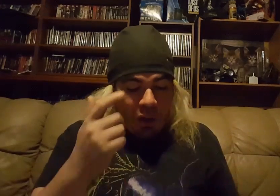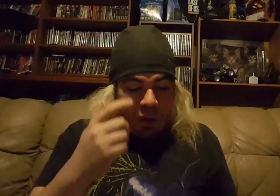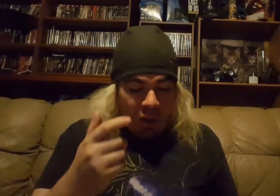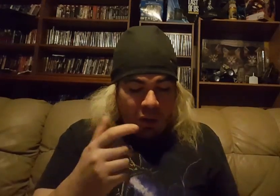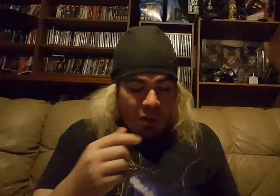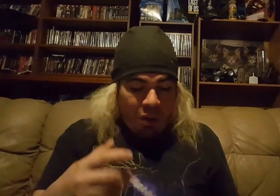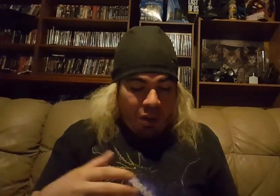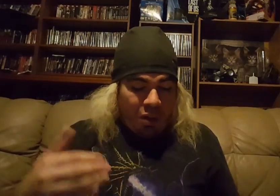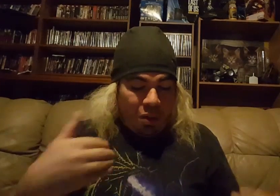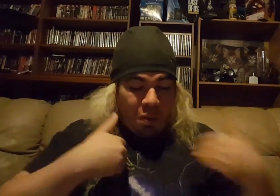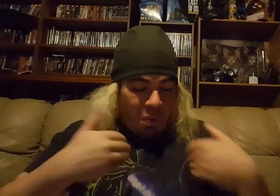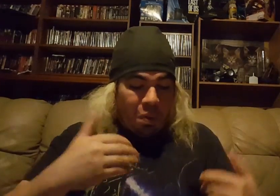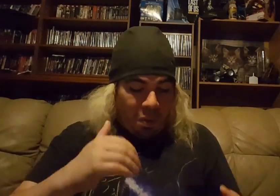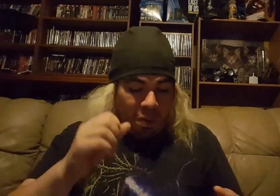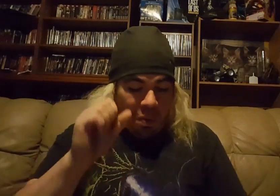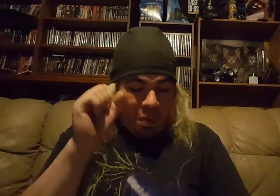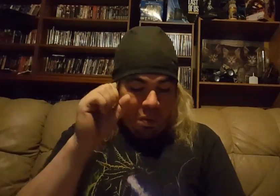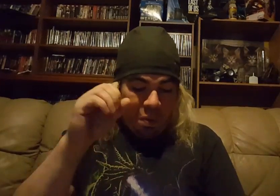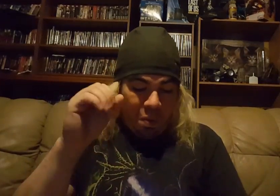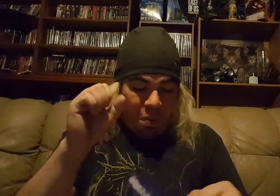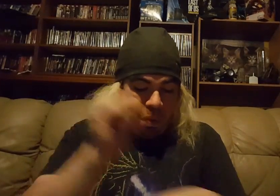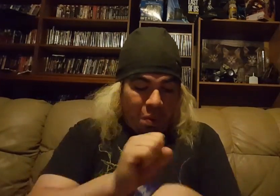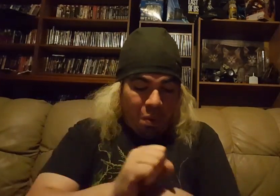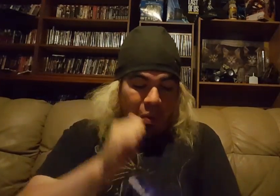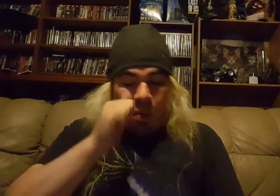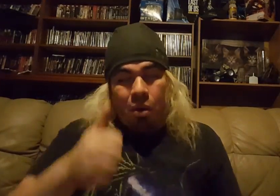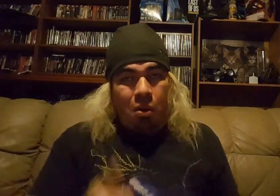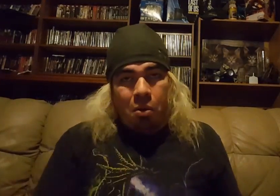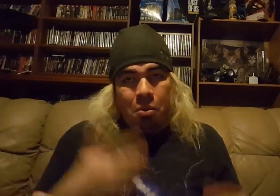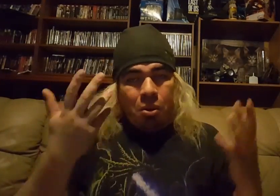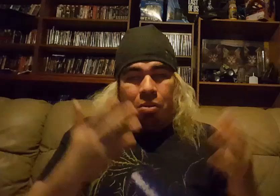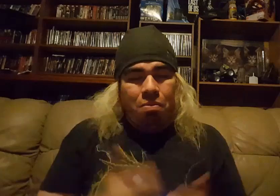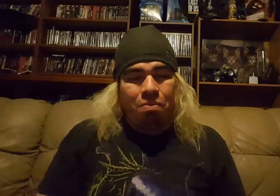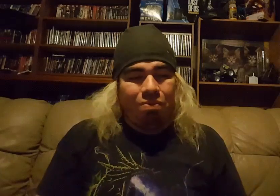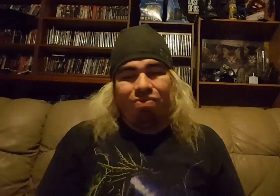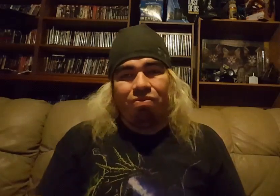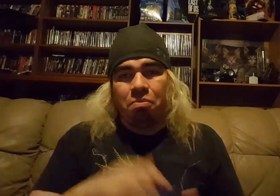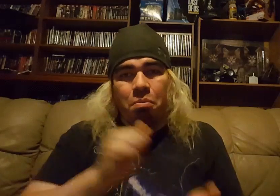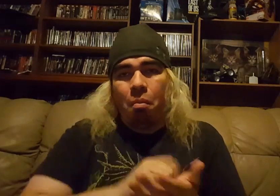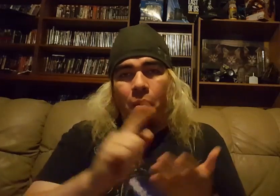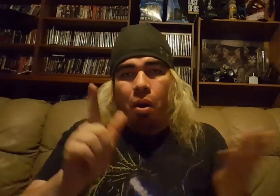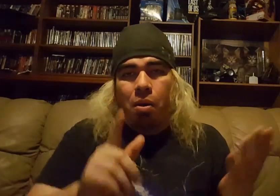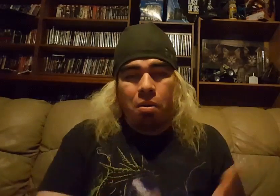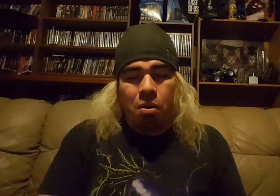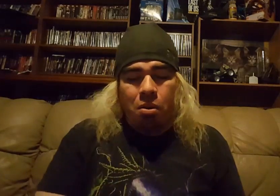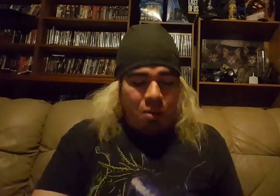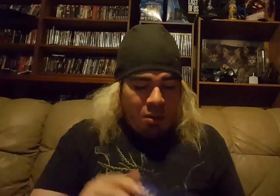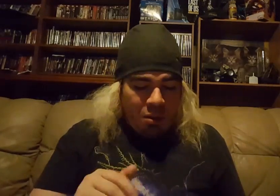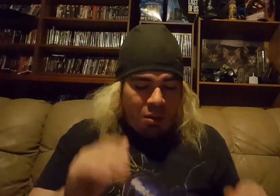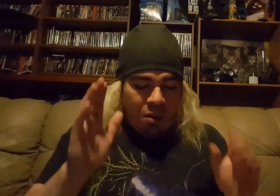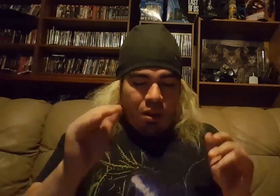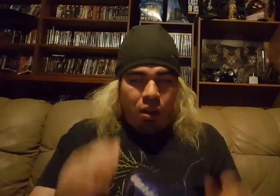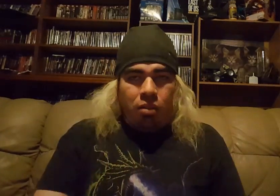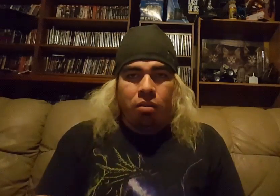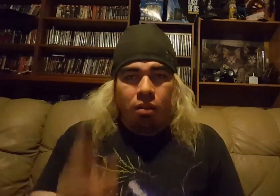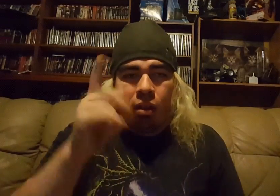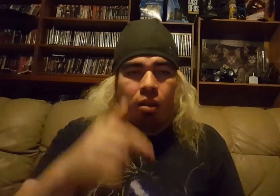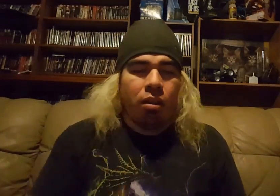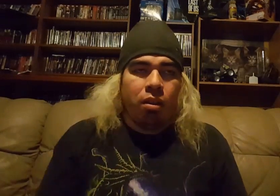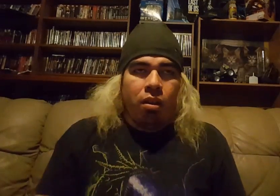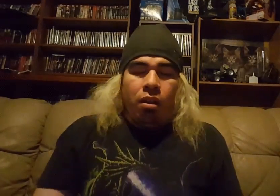I have work tomorrow. That's all. Bye and see you later.